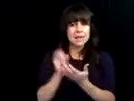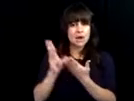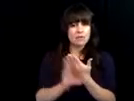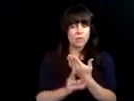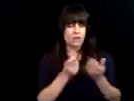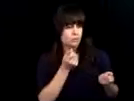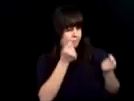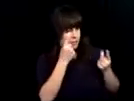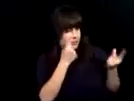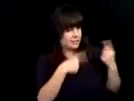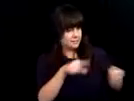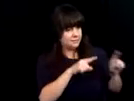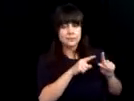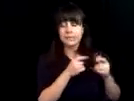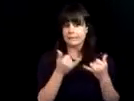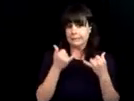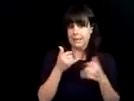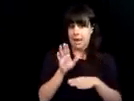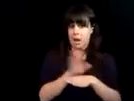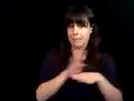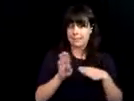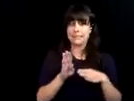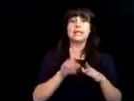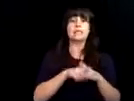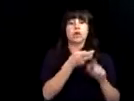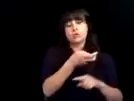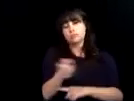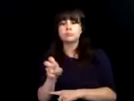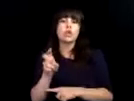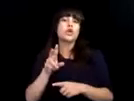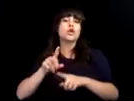screen reading software to be able to interact with that and present